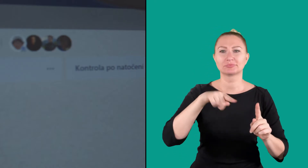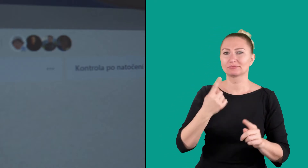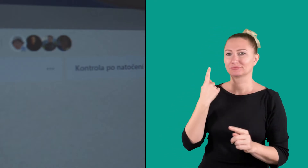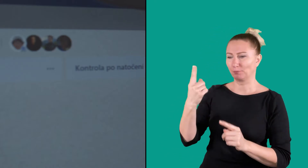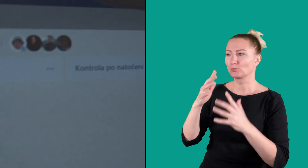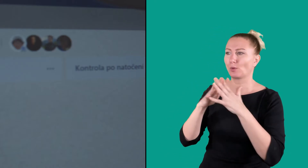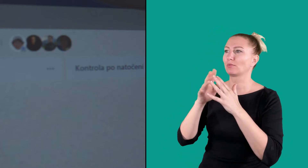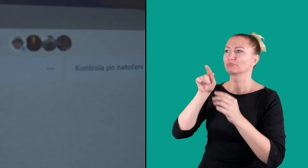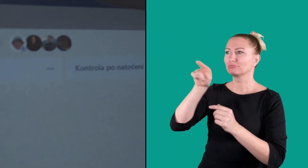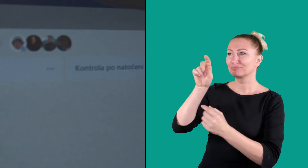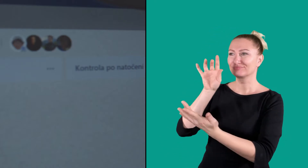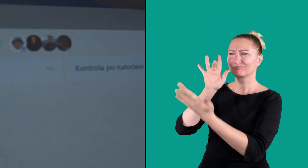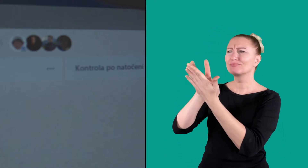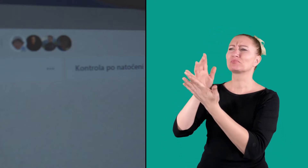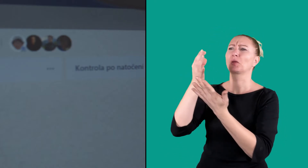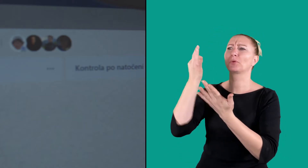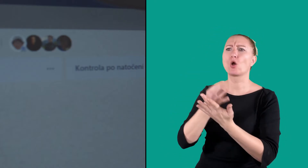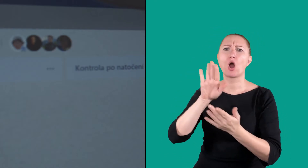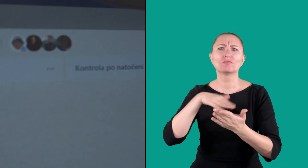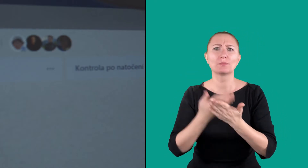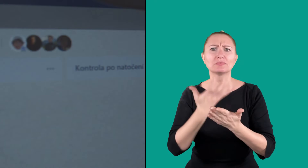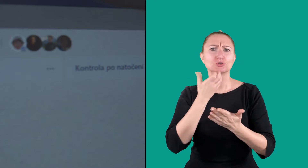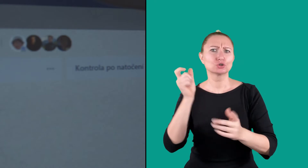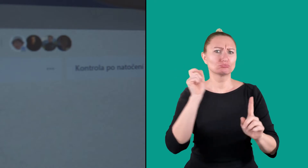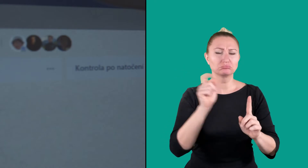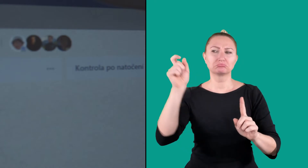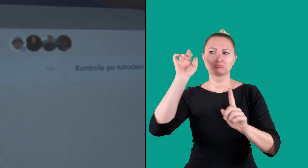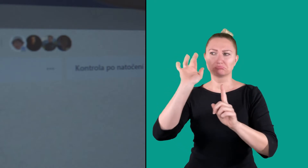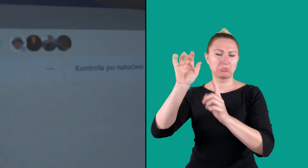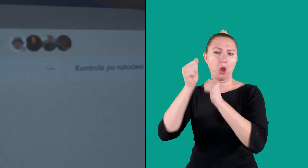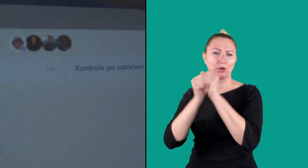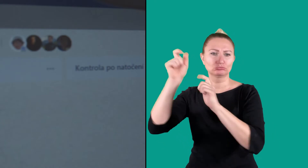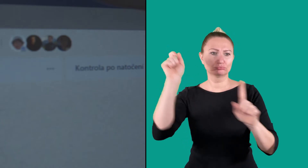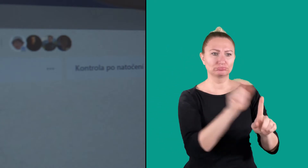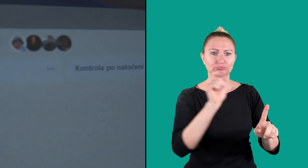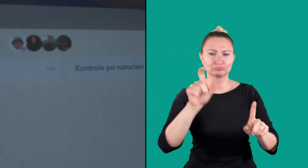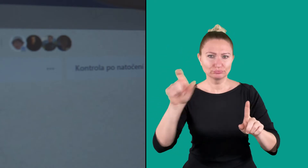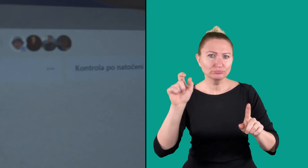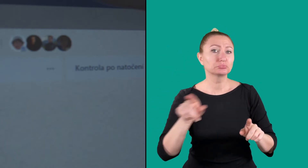Roman set up his apps and sends assignments to colleagues to know what to do.